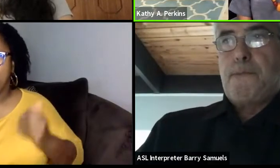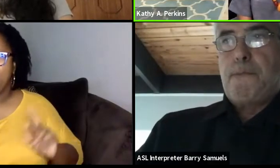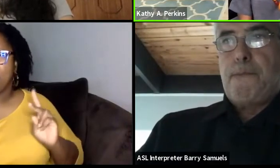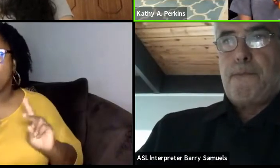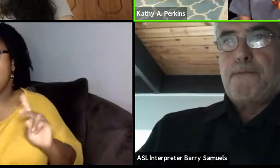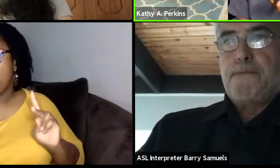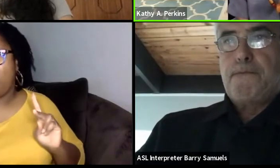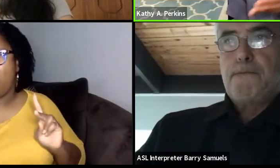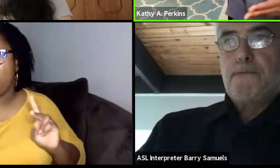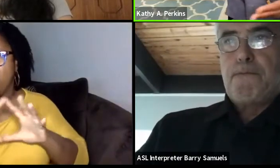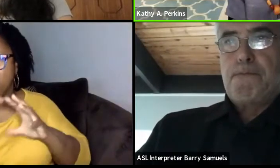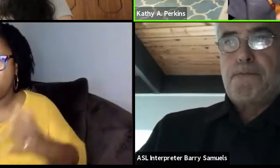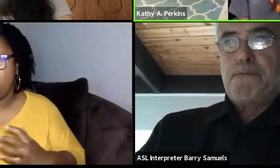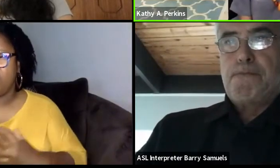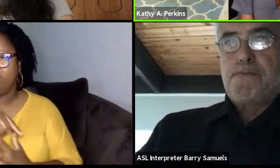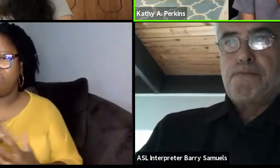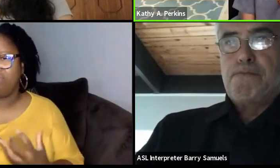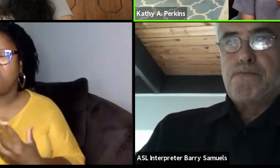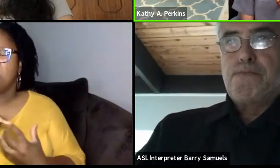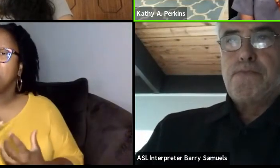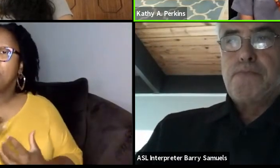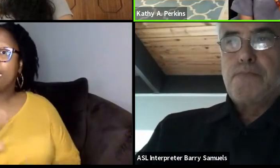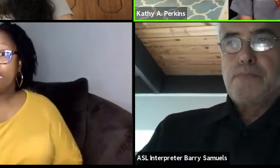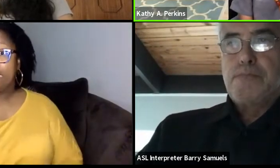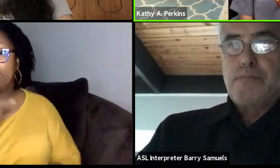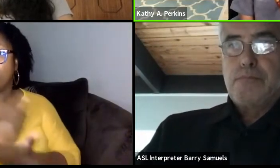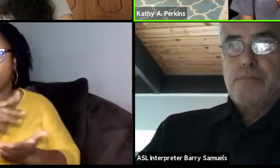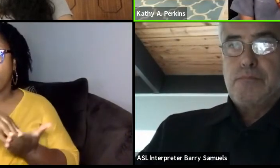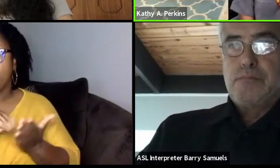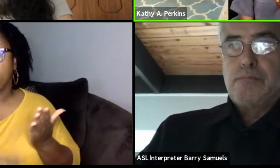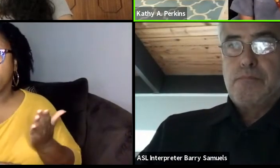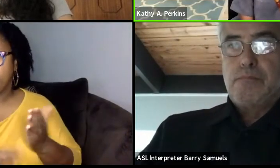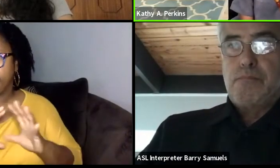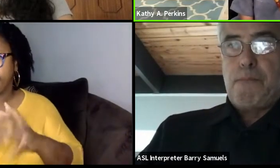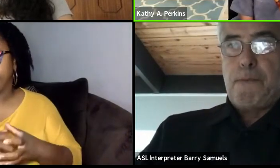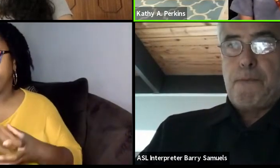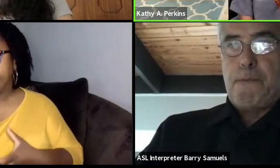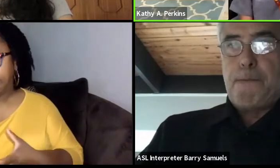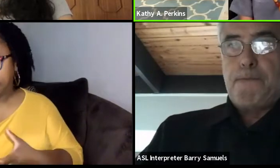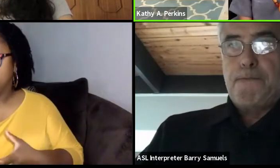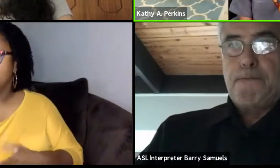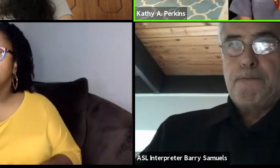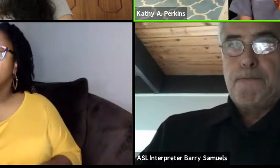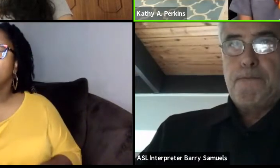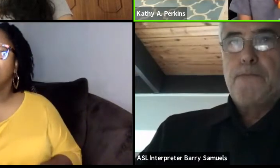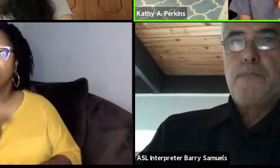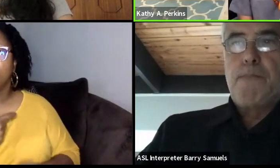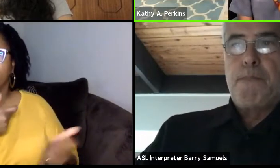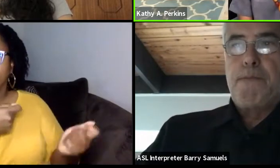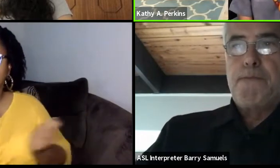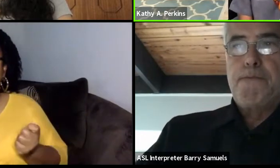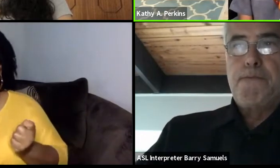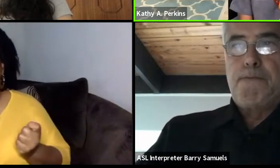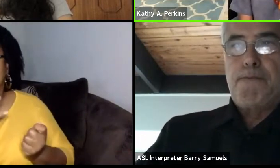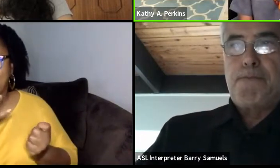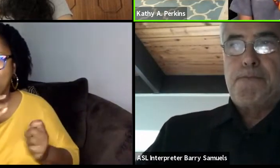So, I usually had about six grad students at one time. And not only did I just bring in lighting people but I made sure there were people coming in